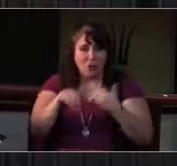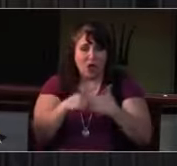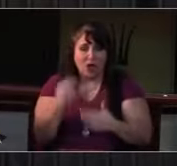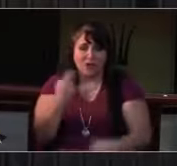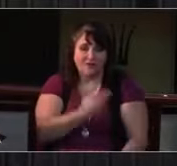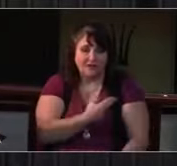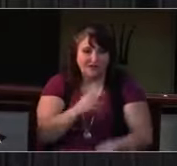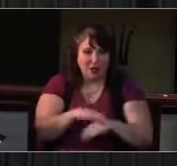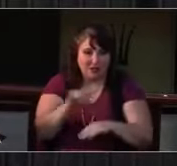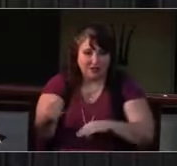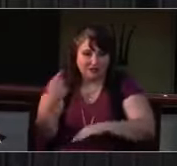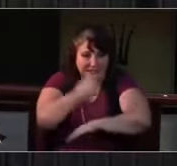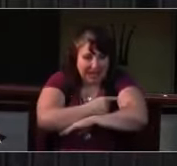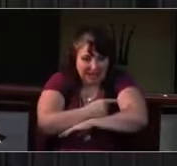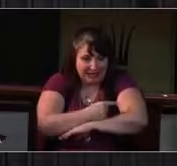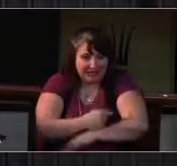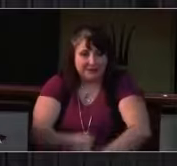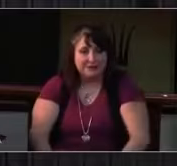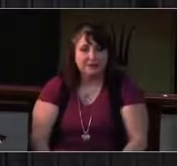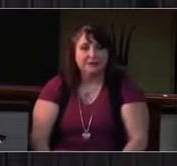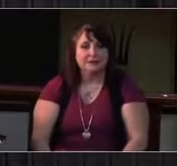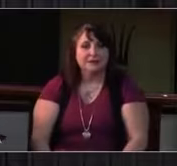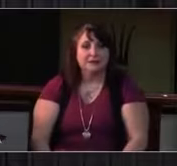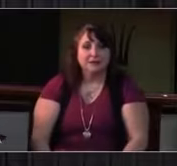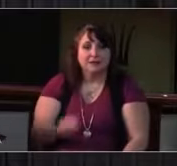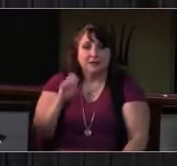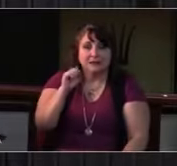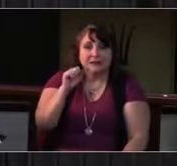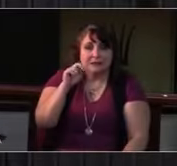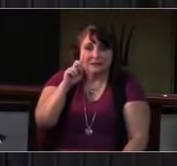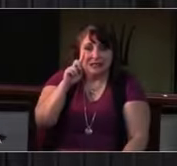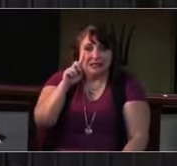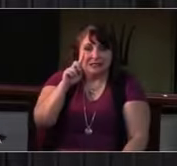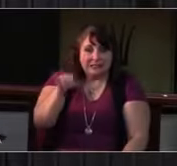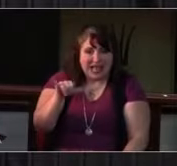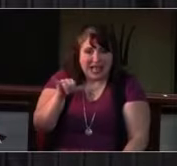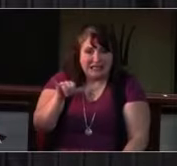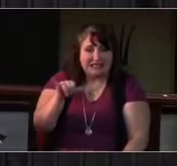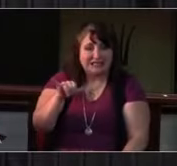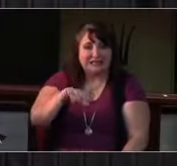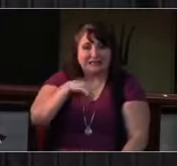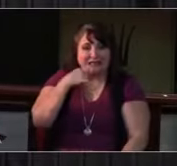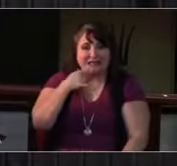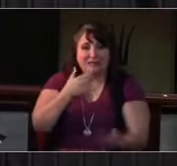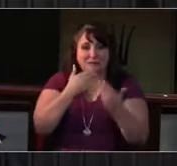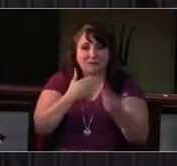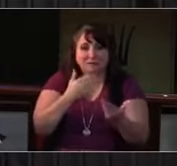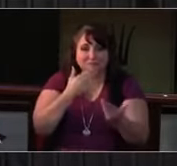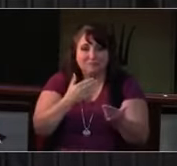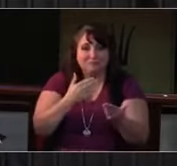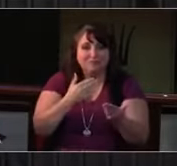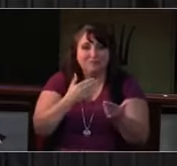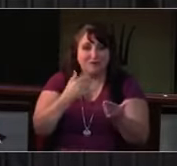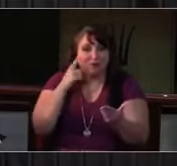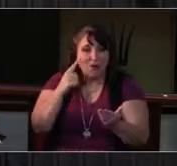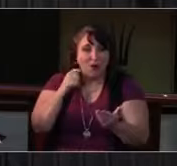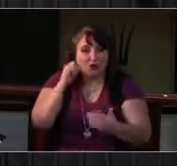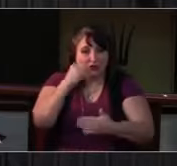Oh, God, we ask that you hold her, heal her. God in your mercy [response] Receive our prayer.